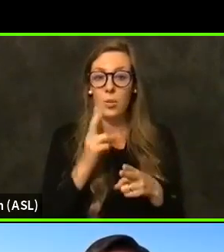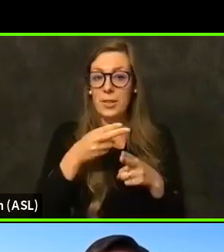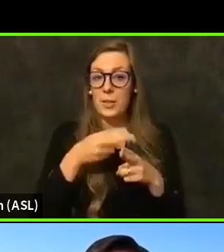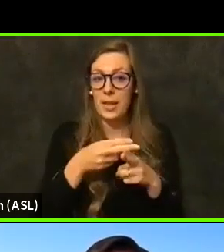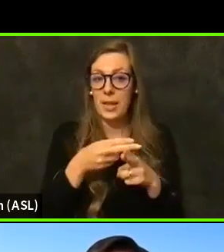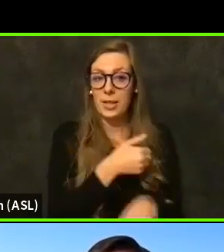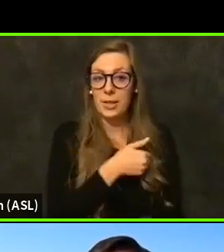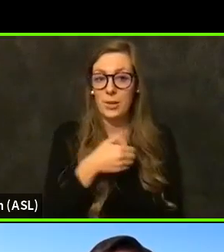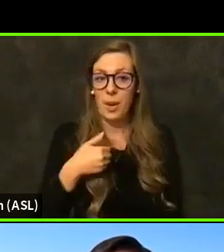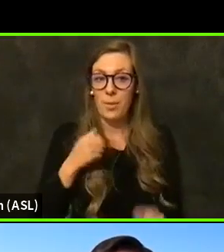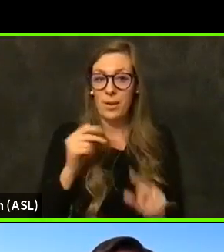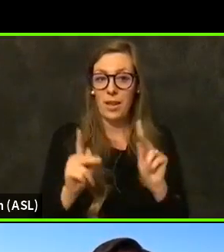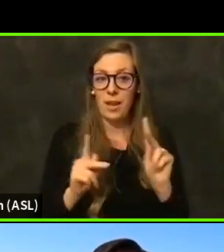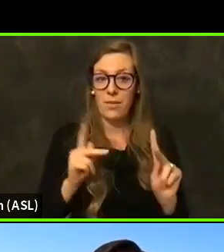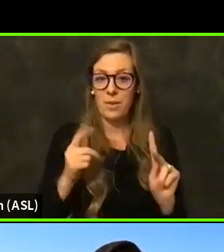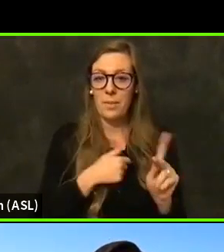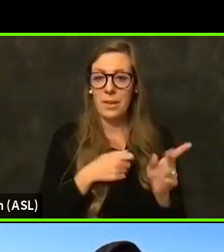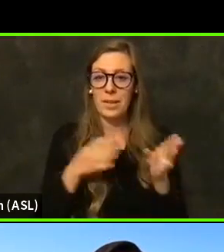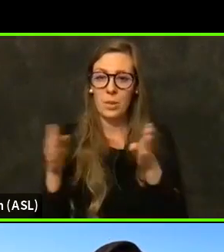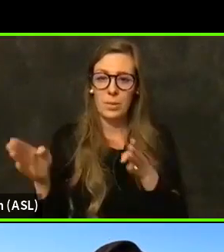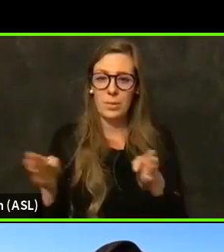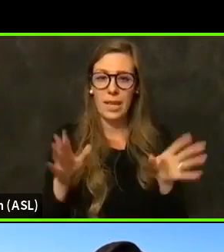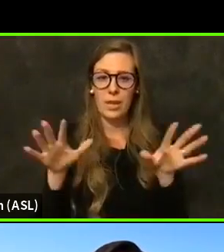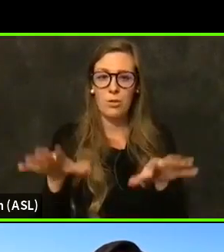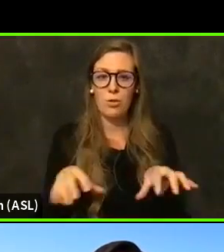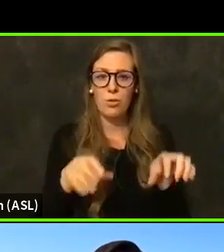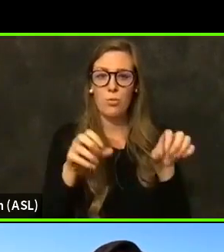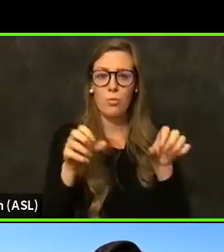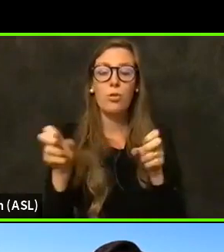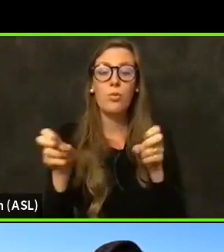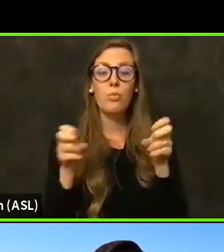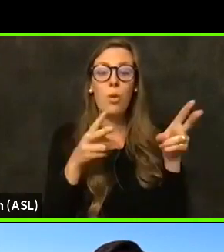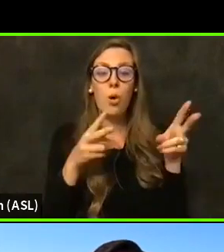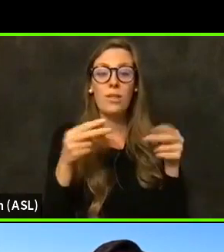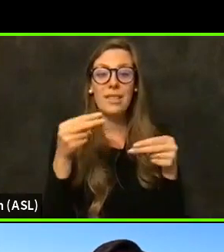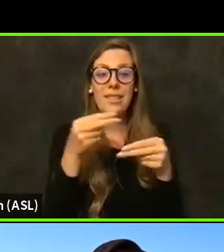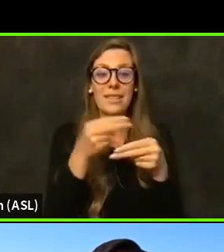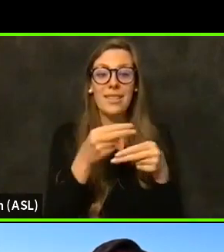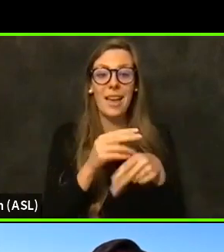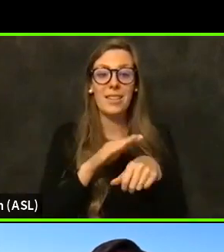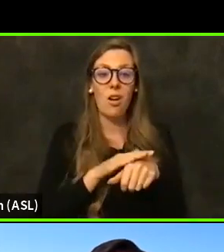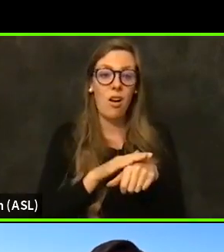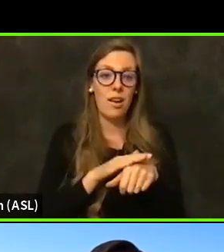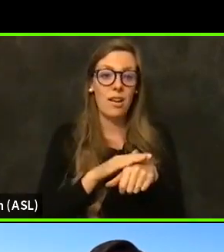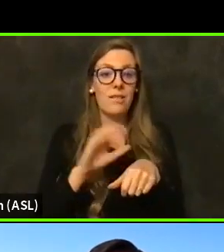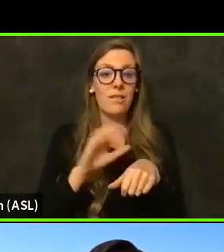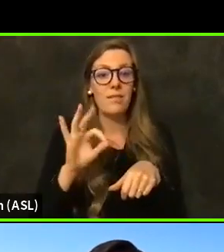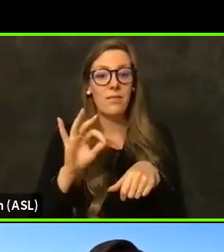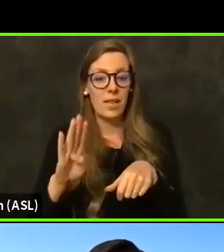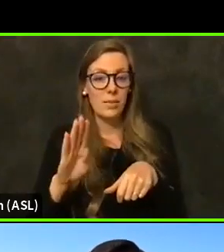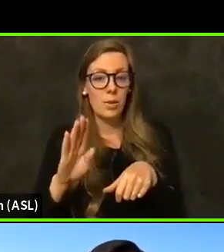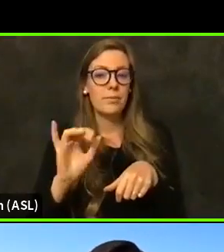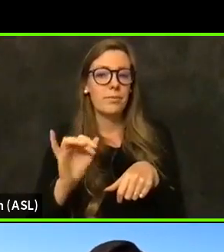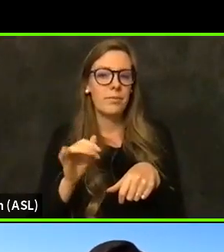public that we do plan to post these slides on social media. So if you had a hard time seeing them, especially if you're on a mobile device,